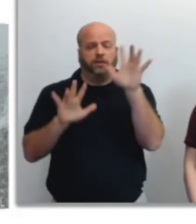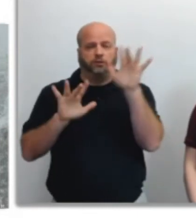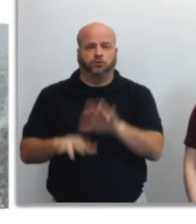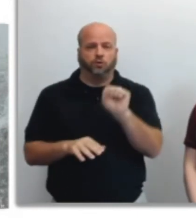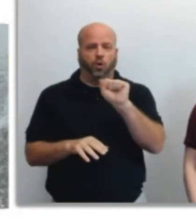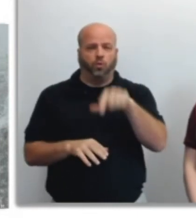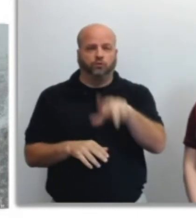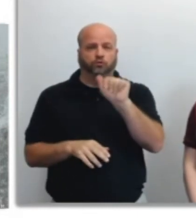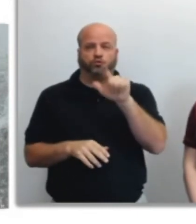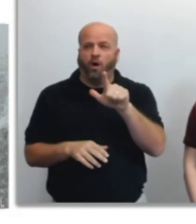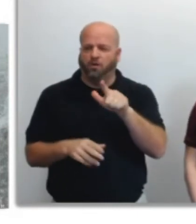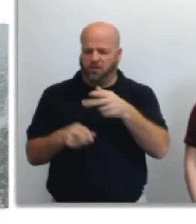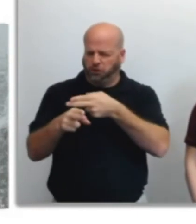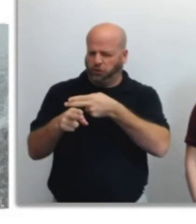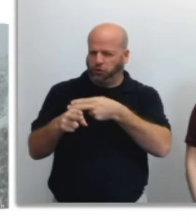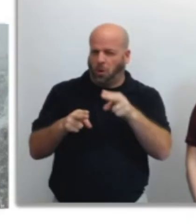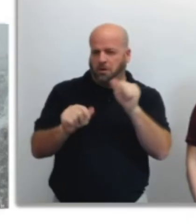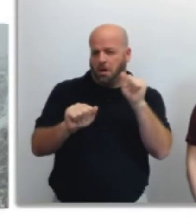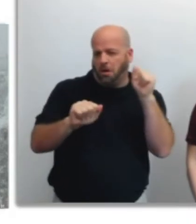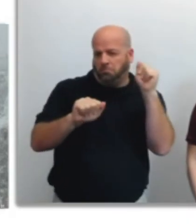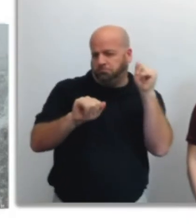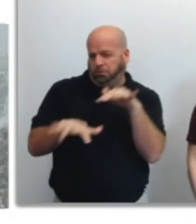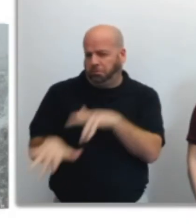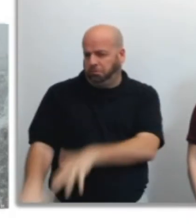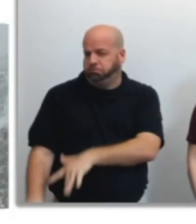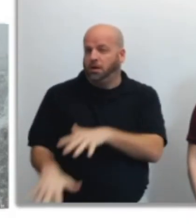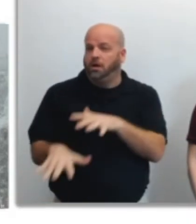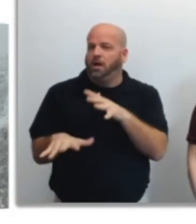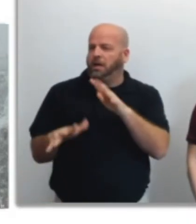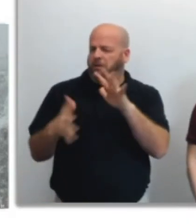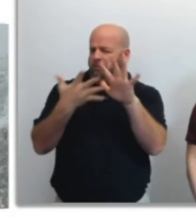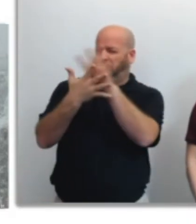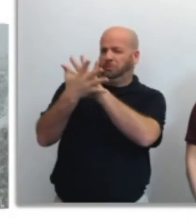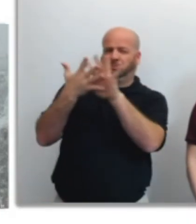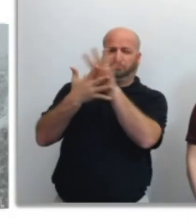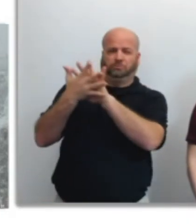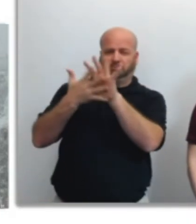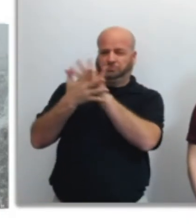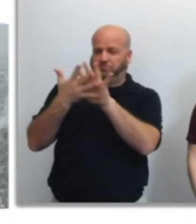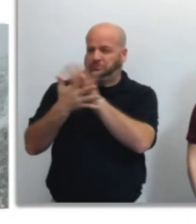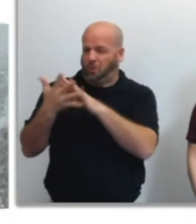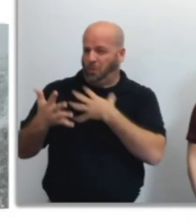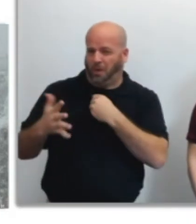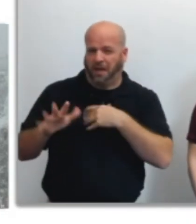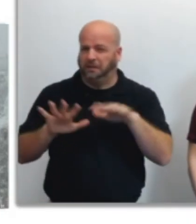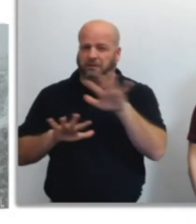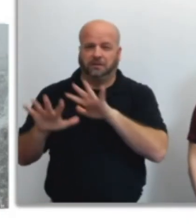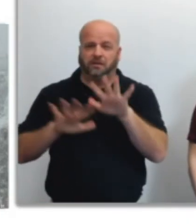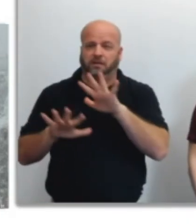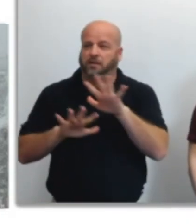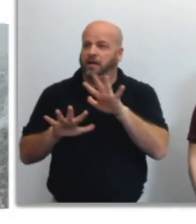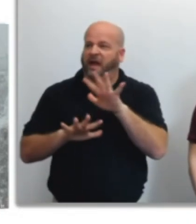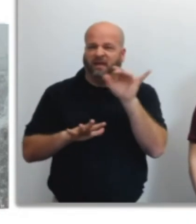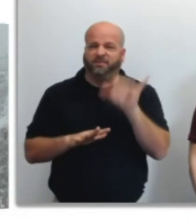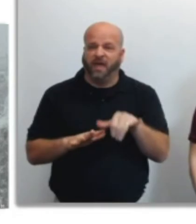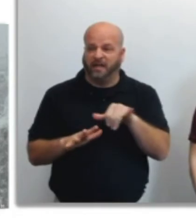short-lived burst of heavy snowfall that leads to the rapid reduction in visibility, and is often accompanied by gusty winds.